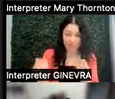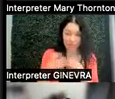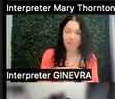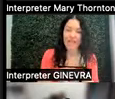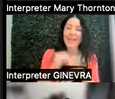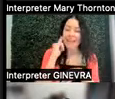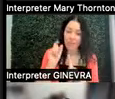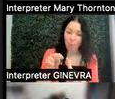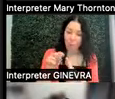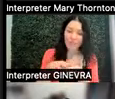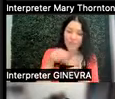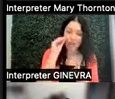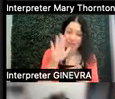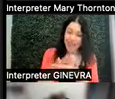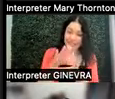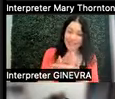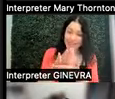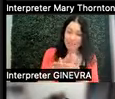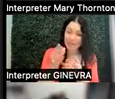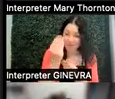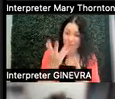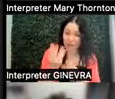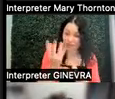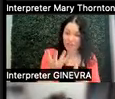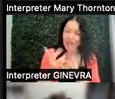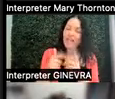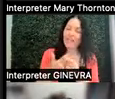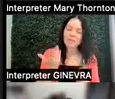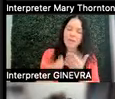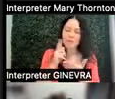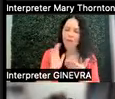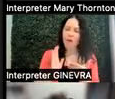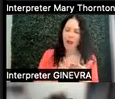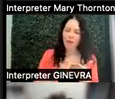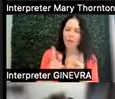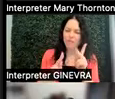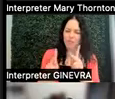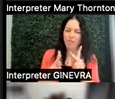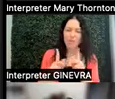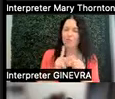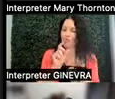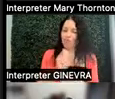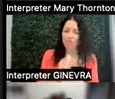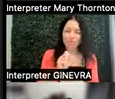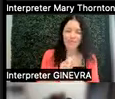to learn the academic material, then maybe for our folks who truly find this aversive,